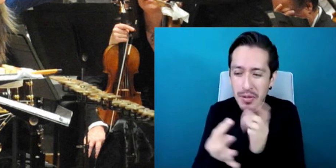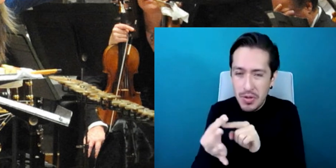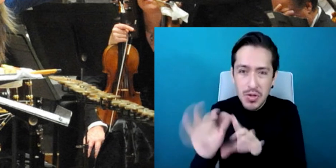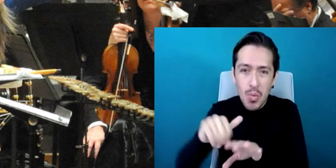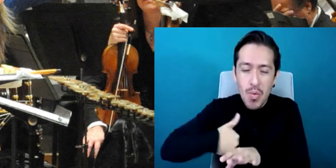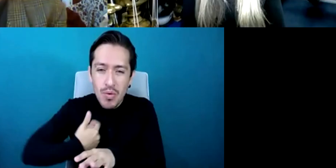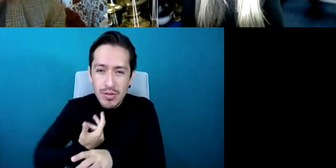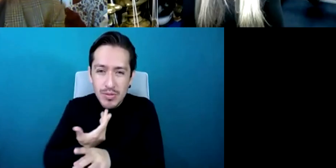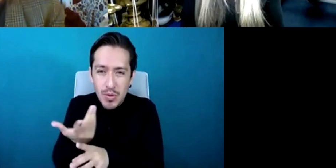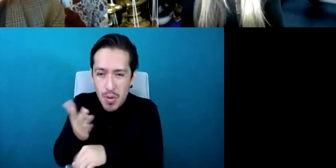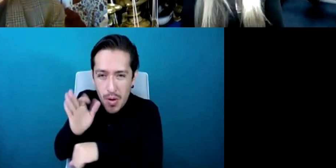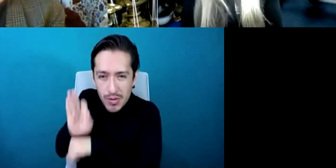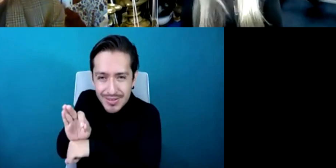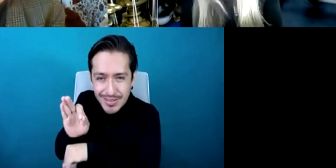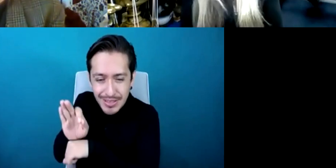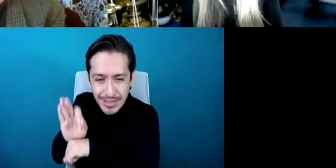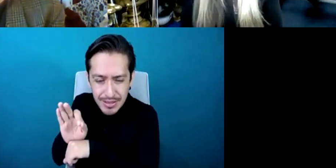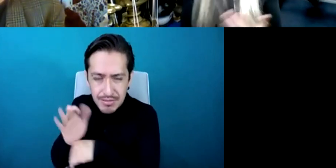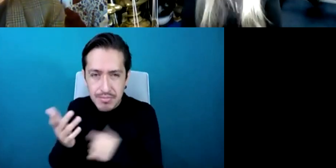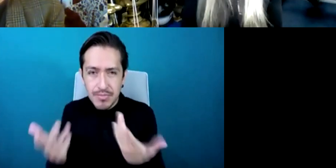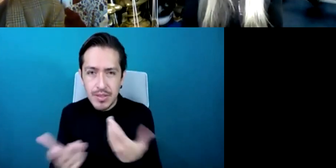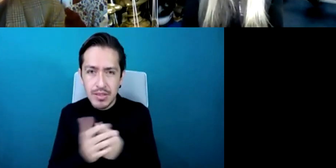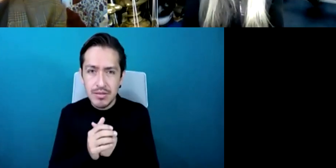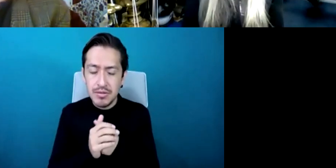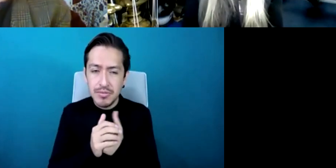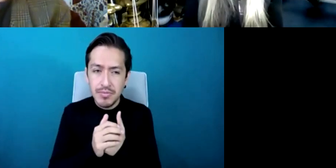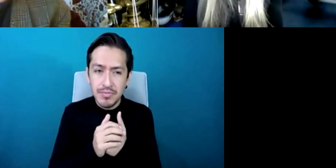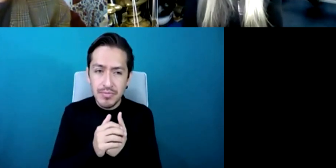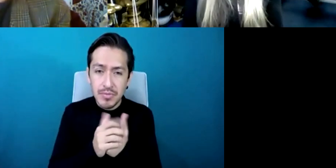that I happen to have a percussion teacher when i started percussion from the age of 12